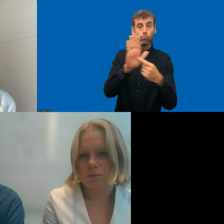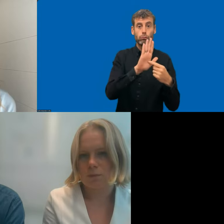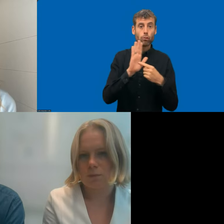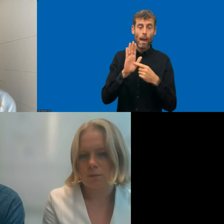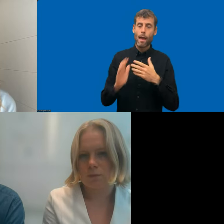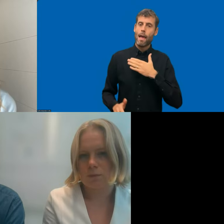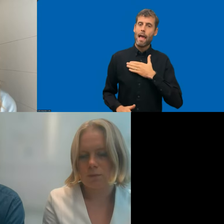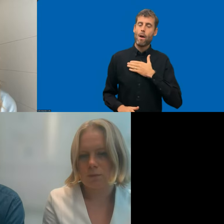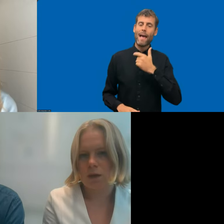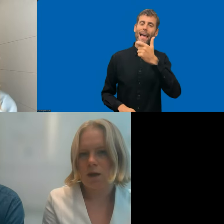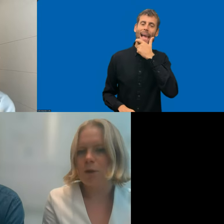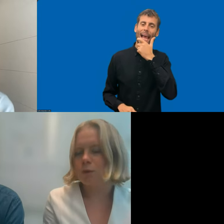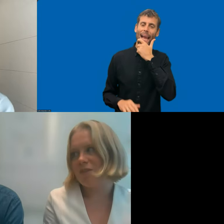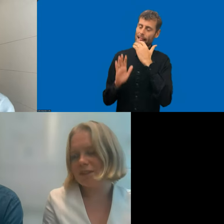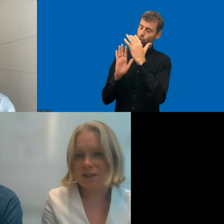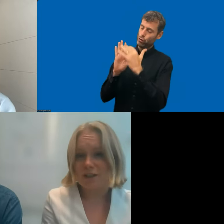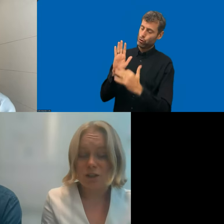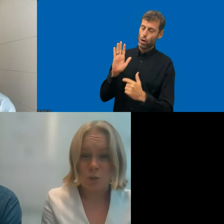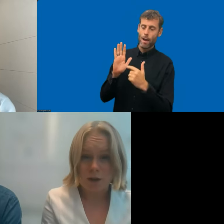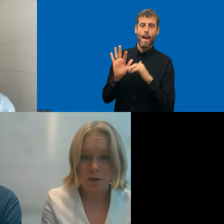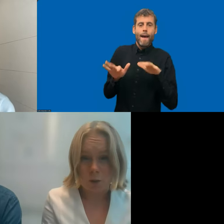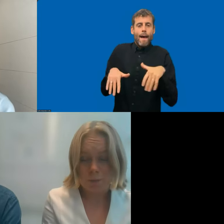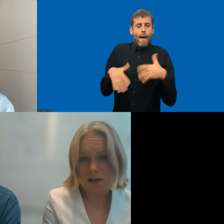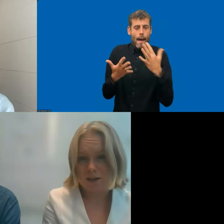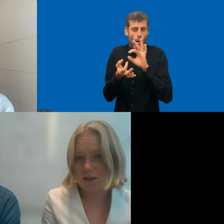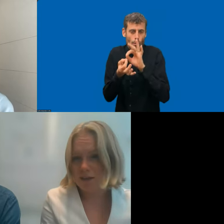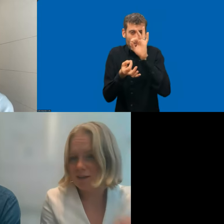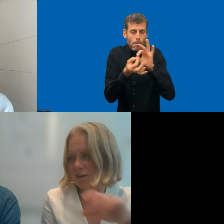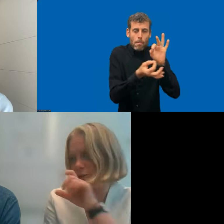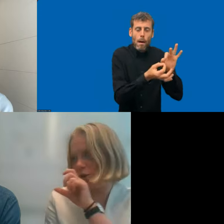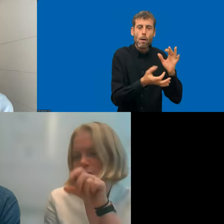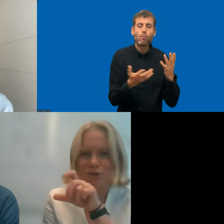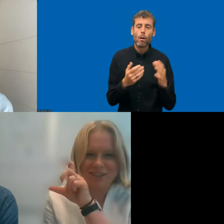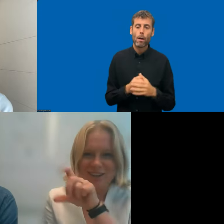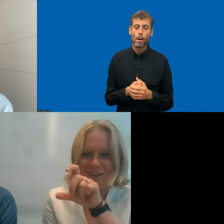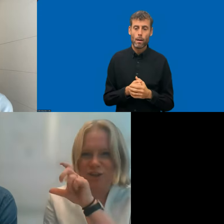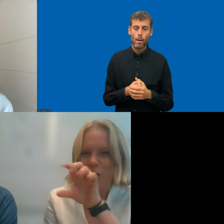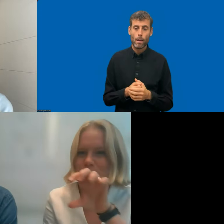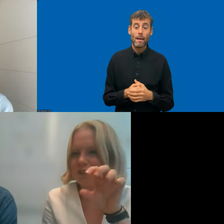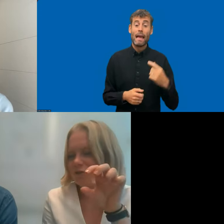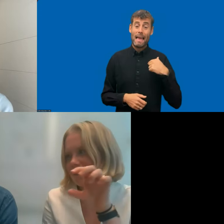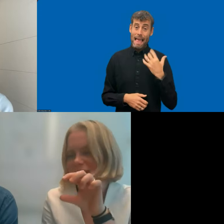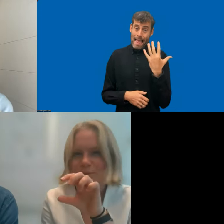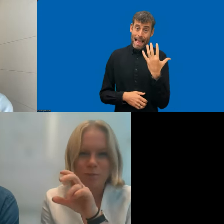We have it on our website. Of course, the numbers are translatable